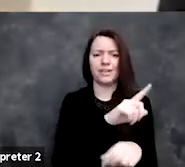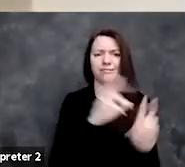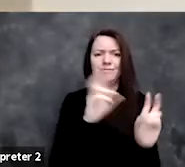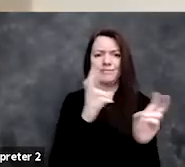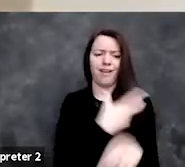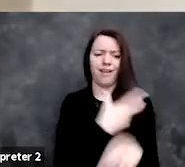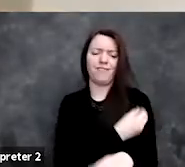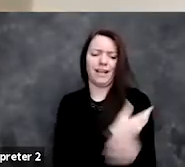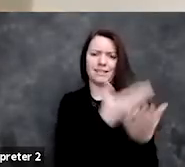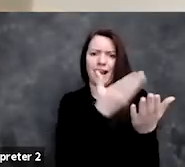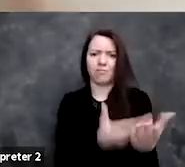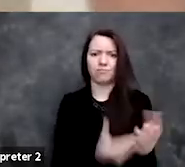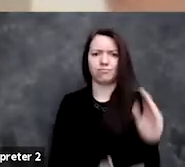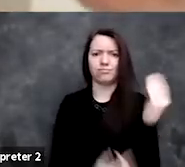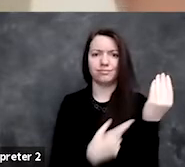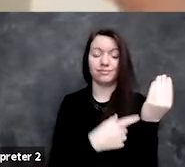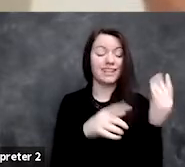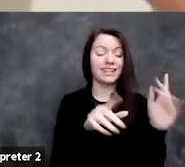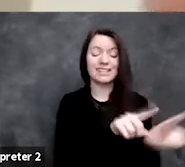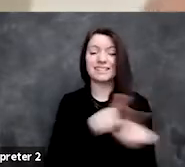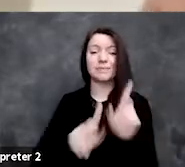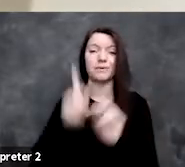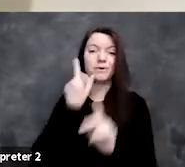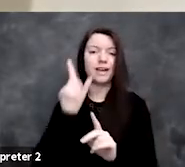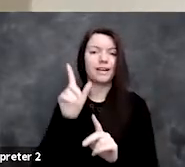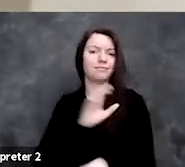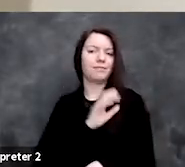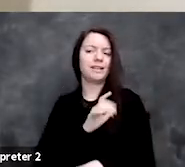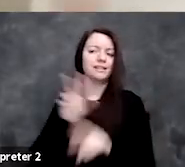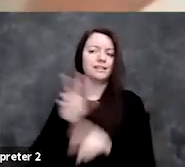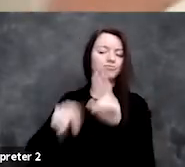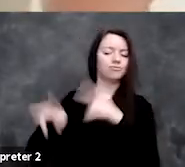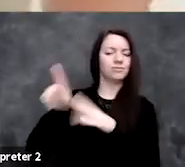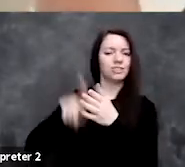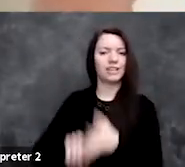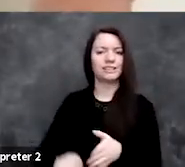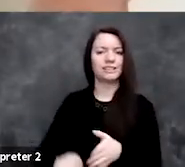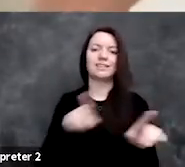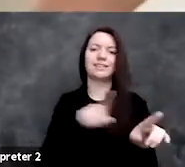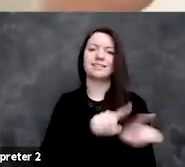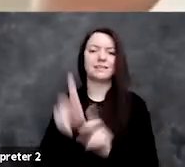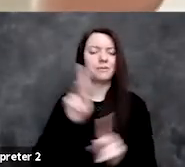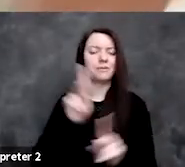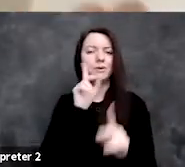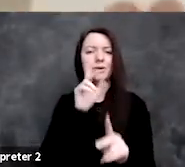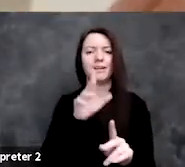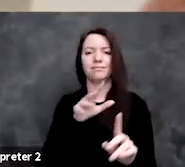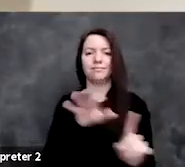The same people who get checked by the police, the same people who get frisked in the TSA lines, right?